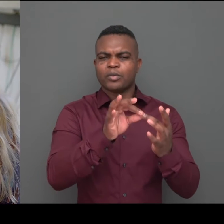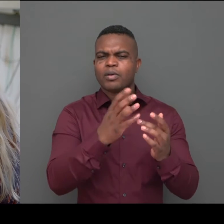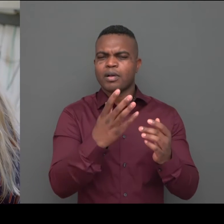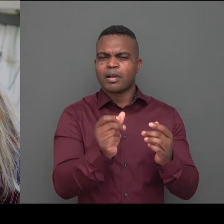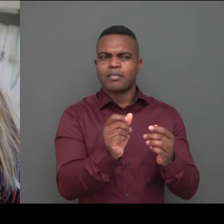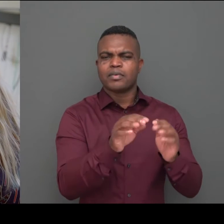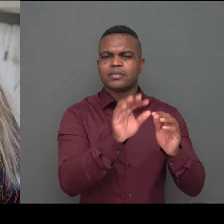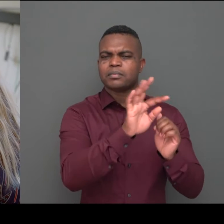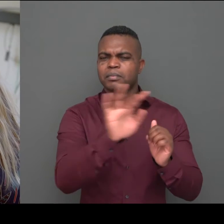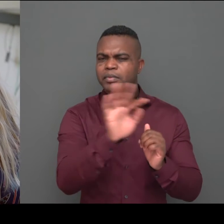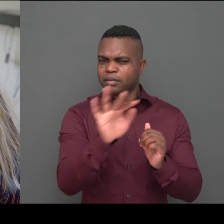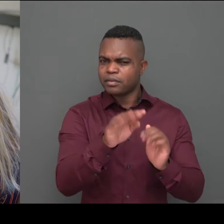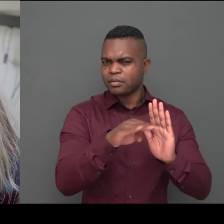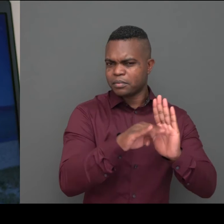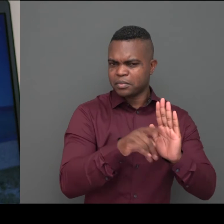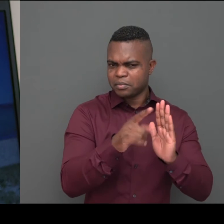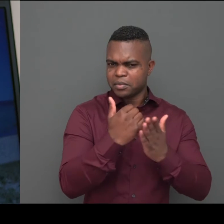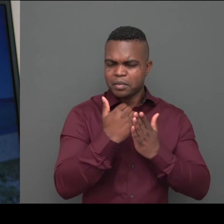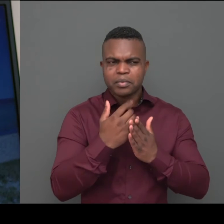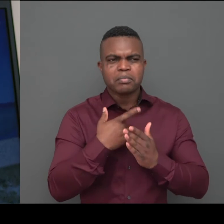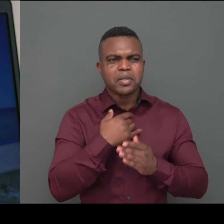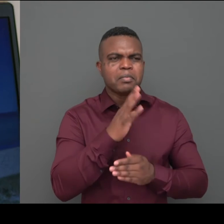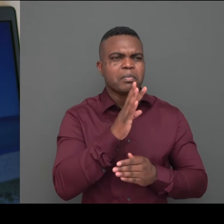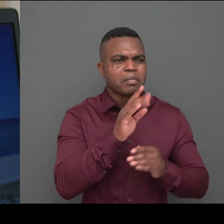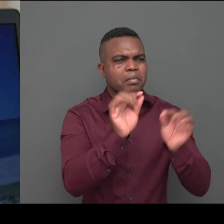programme that finds these kinds of mistakes that I make.